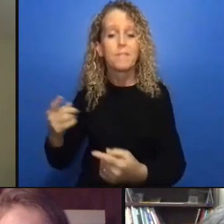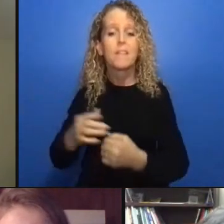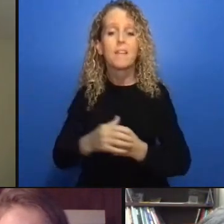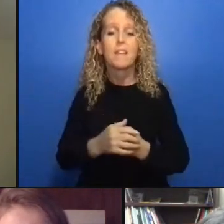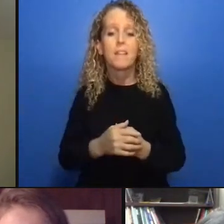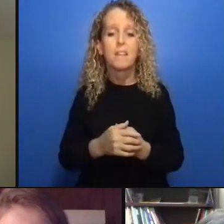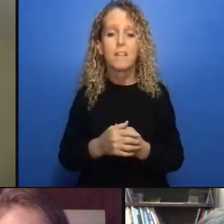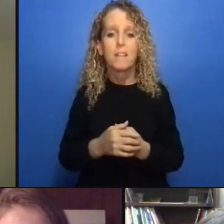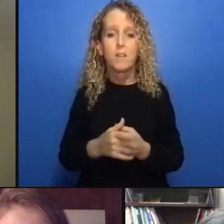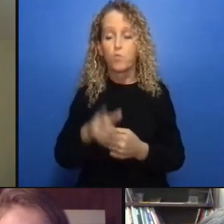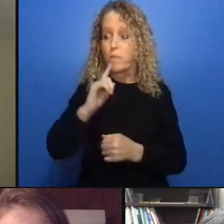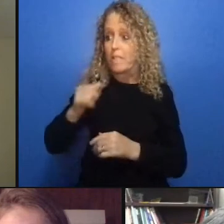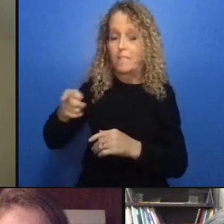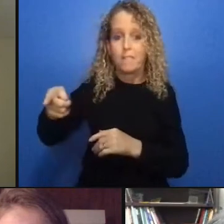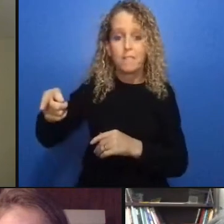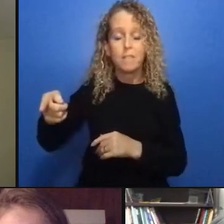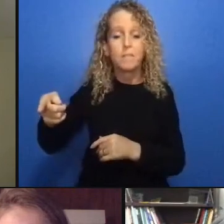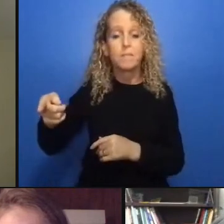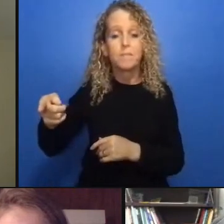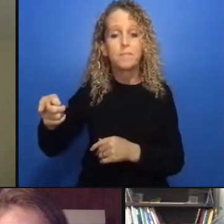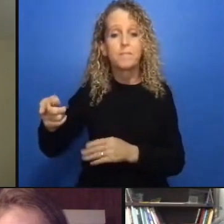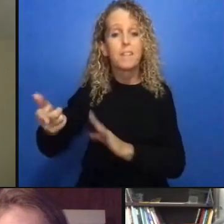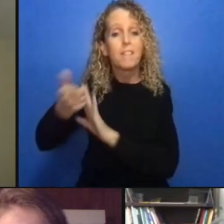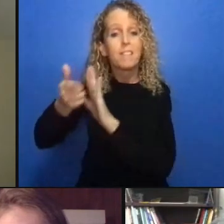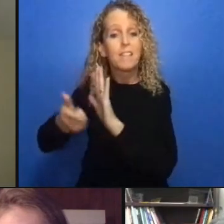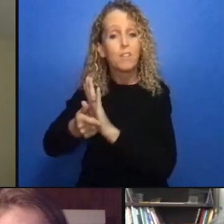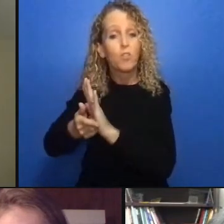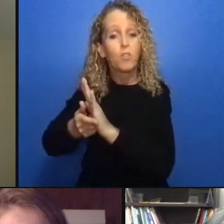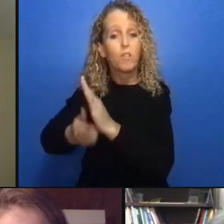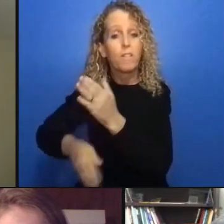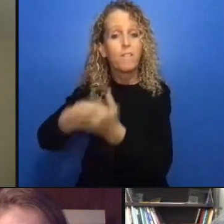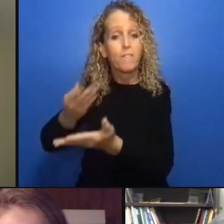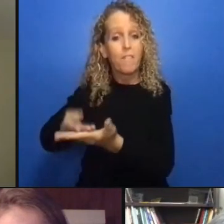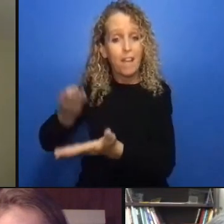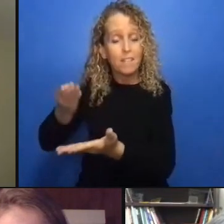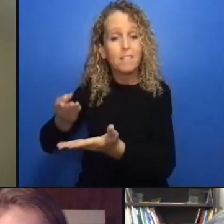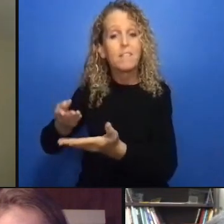problems including substance dependencies so decriminalization would be my first answer